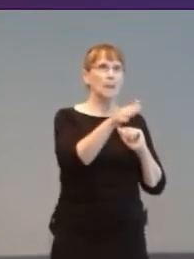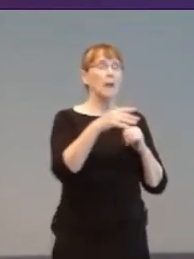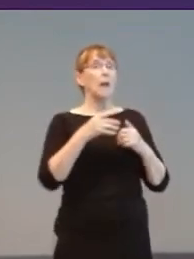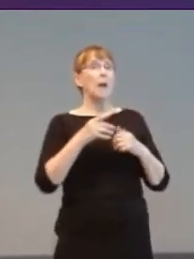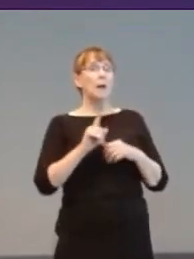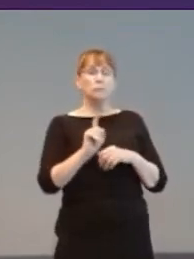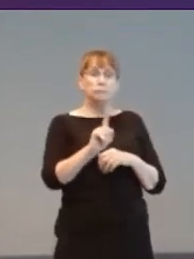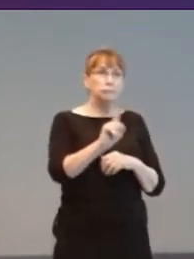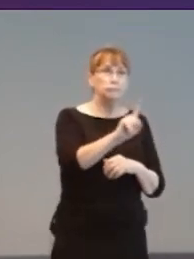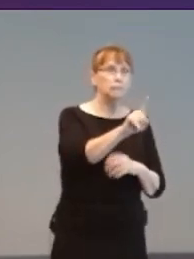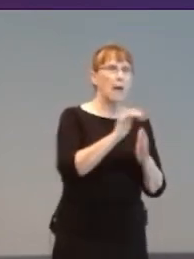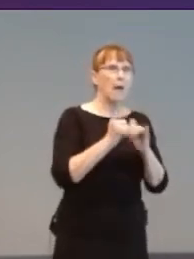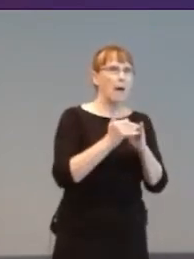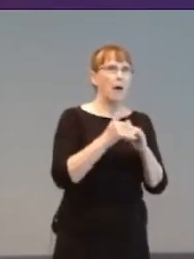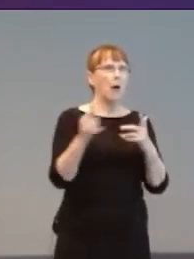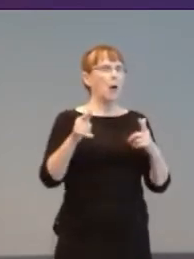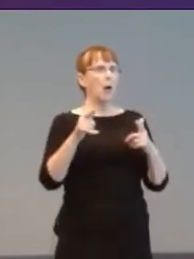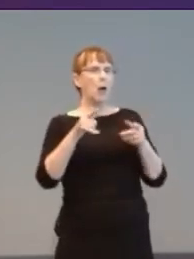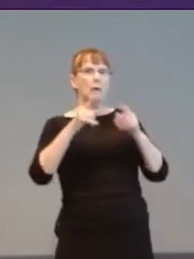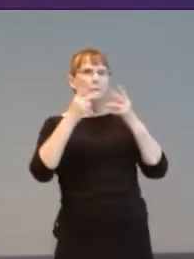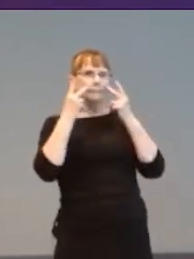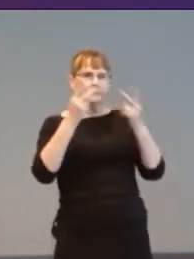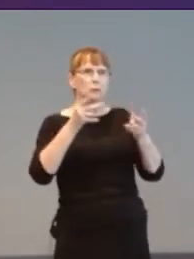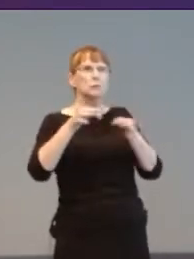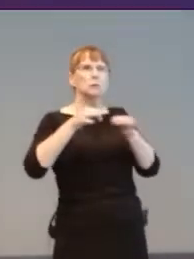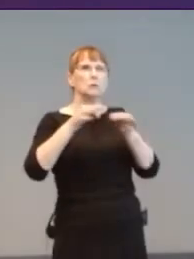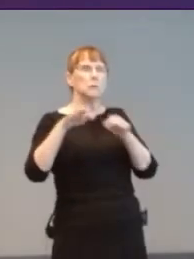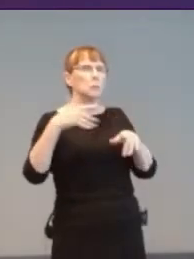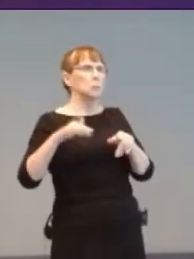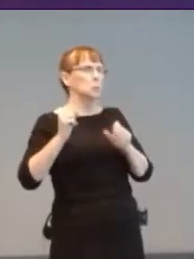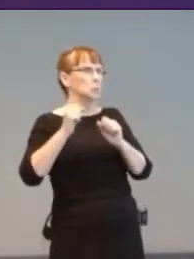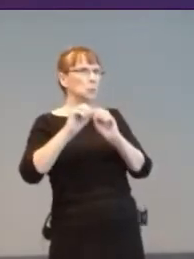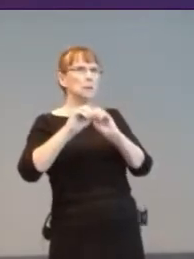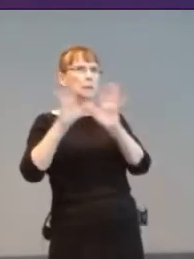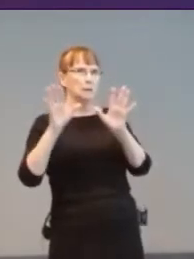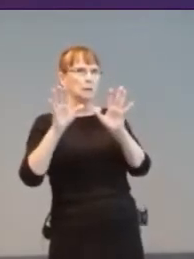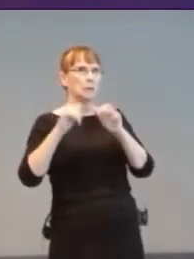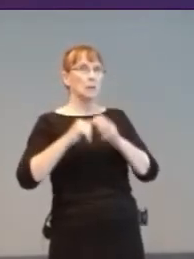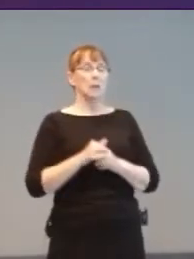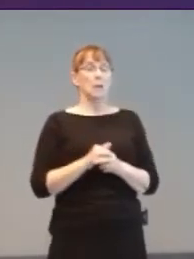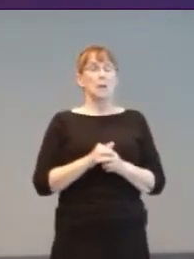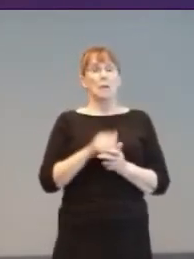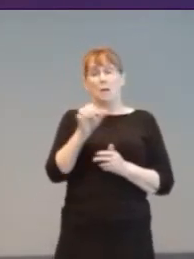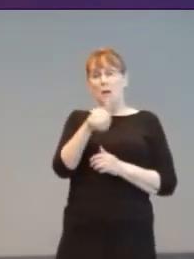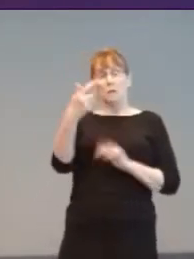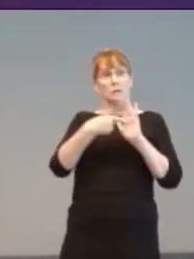And on the right, the AudioQuake project from AGRIP had similar aims, but took Quake, a main-stream